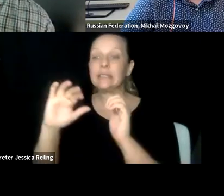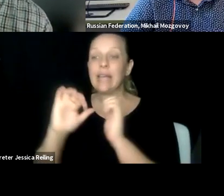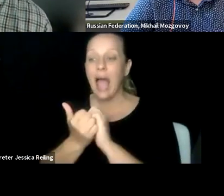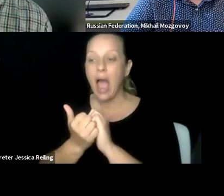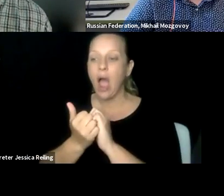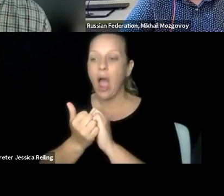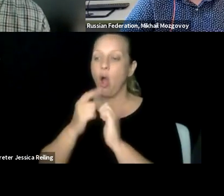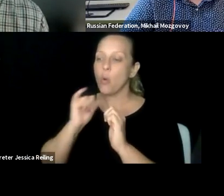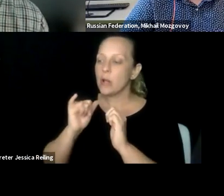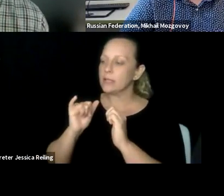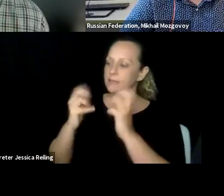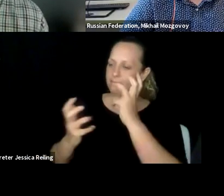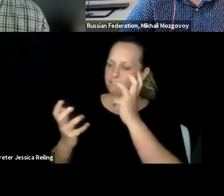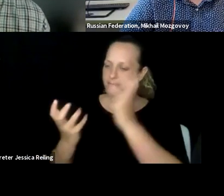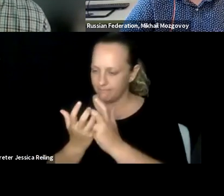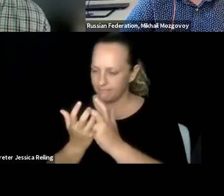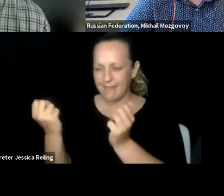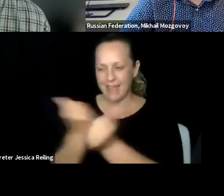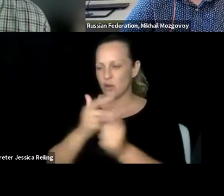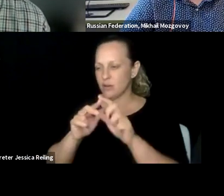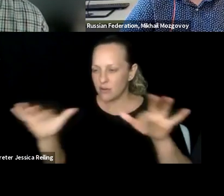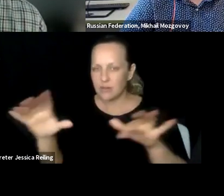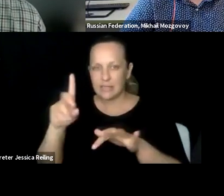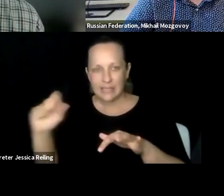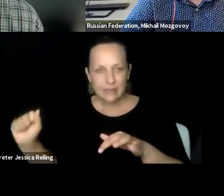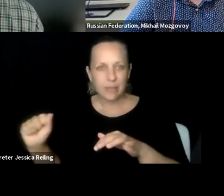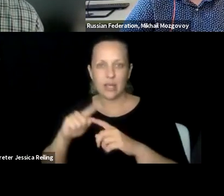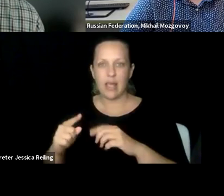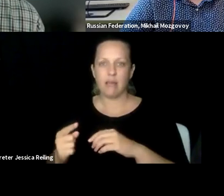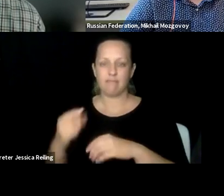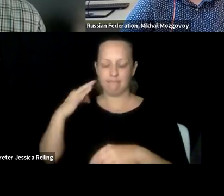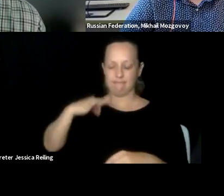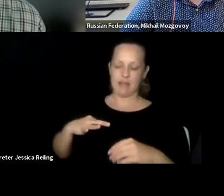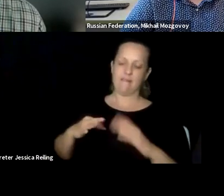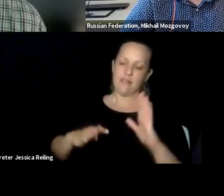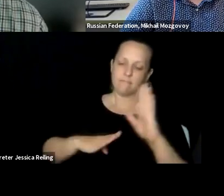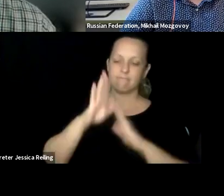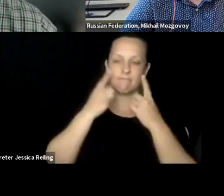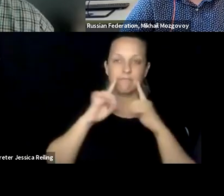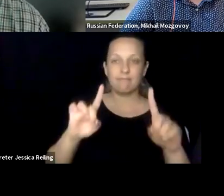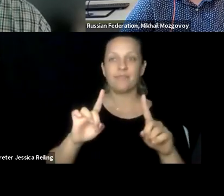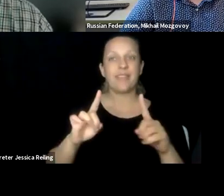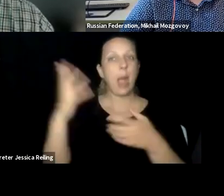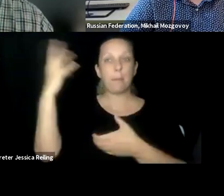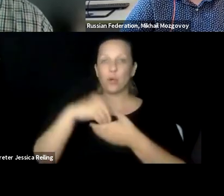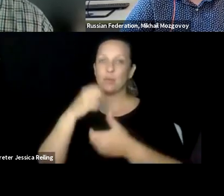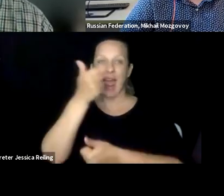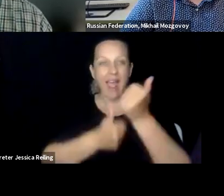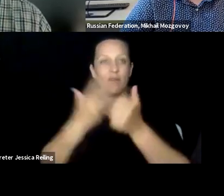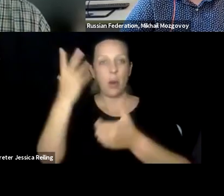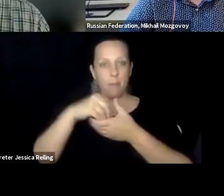success by offering an environment that is rewarding, enriching, and inclusive especially to all students and staff with disabilities. And that